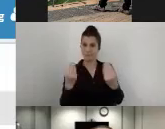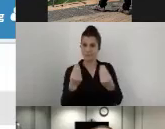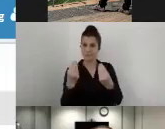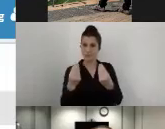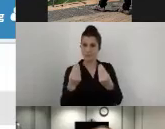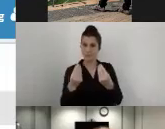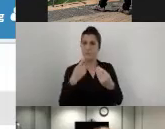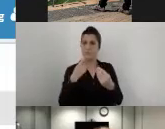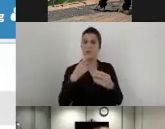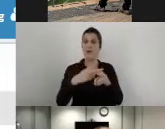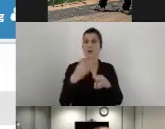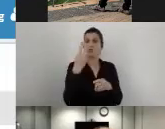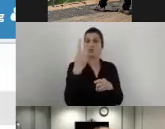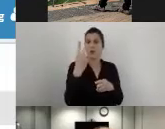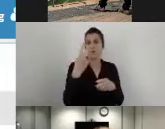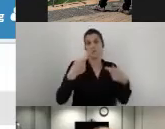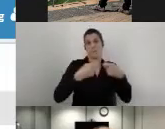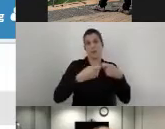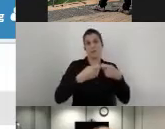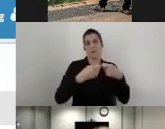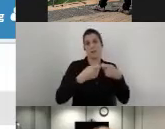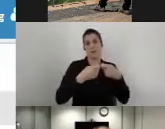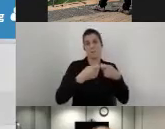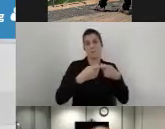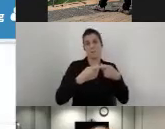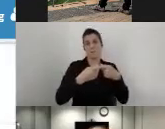the dimensions and the button height.